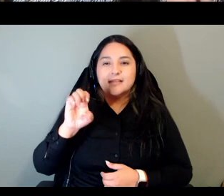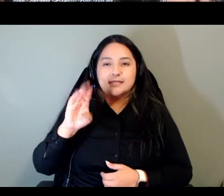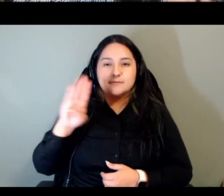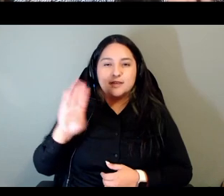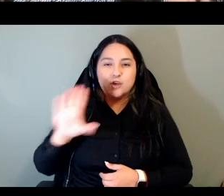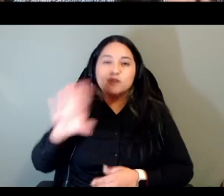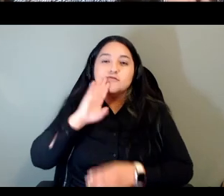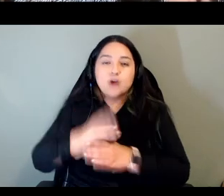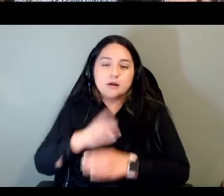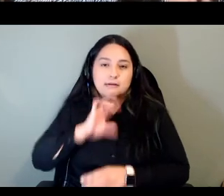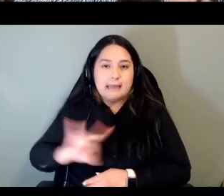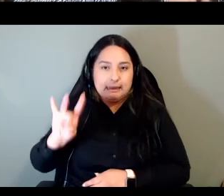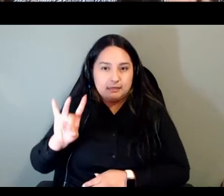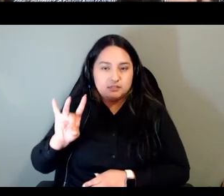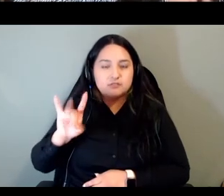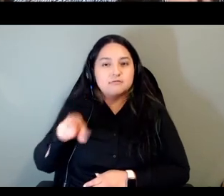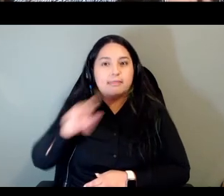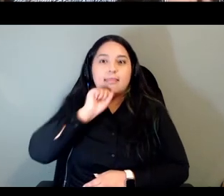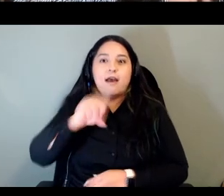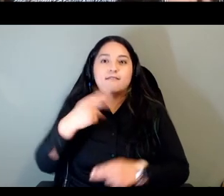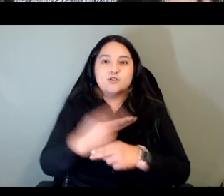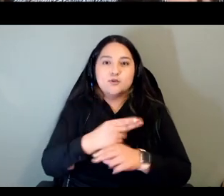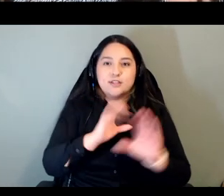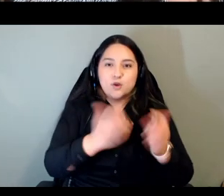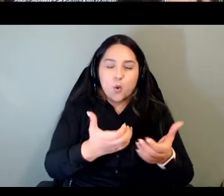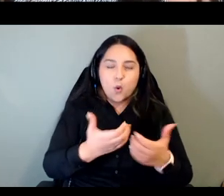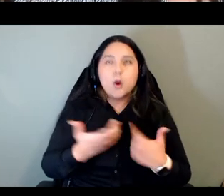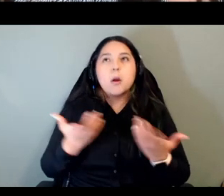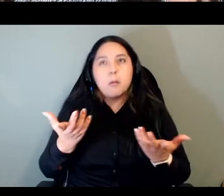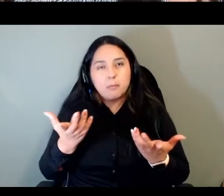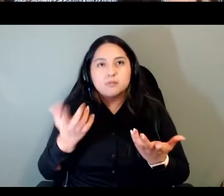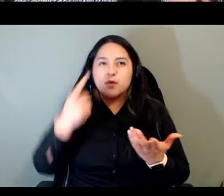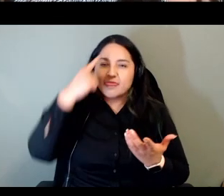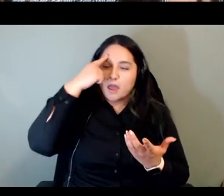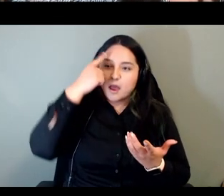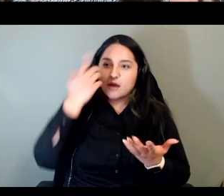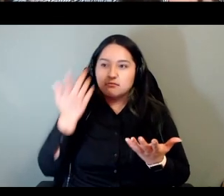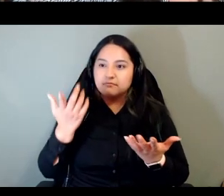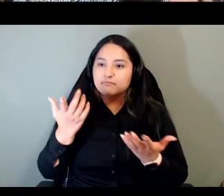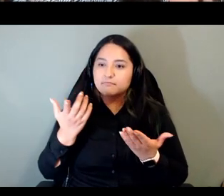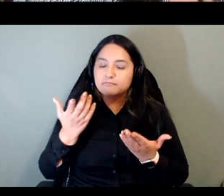so i thought you know i went i thought about that wow you know we thought it was like olivia